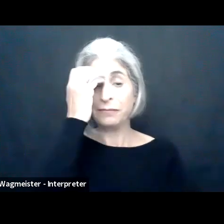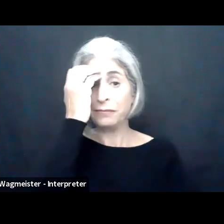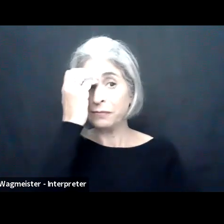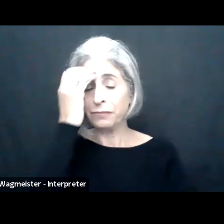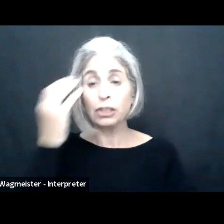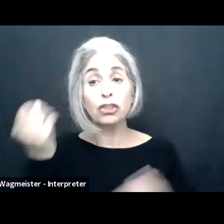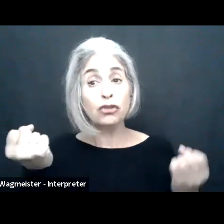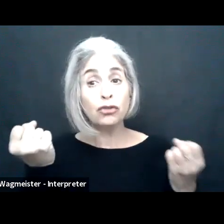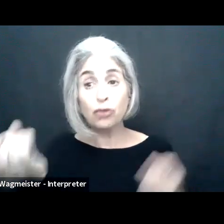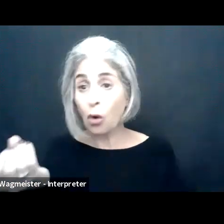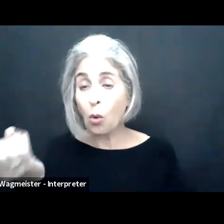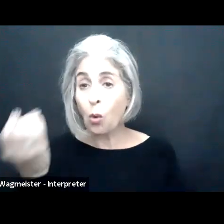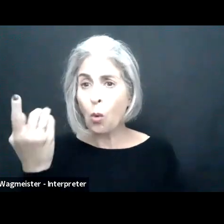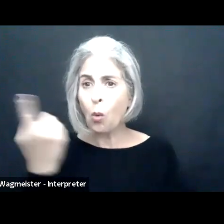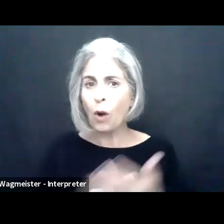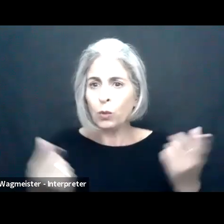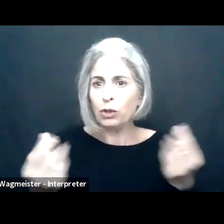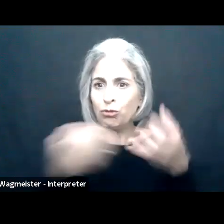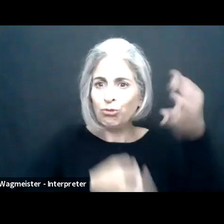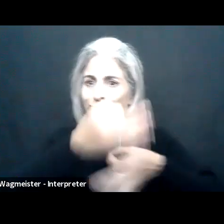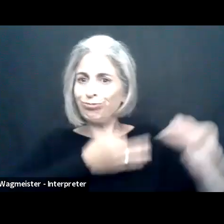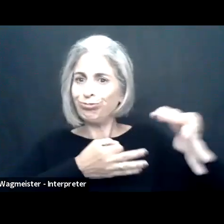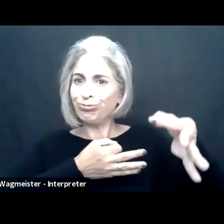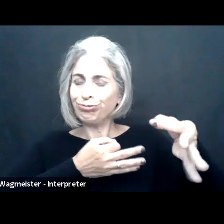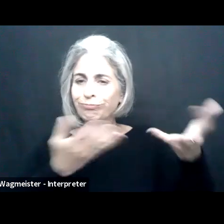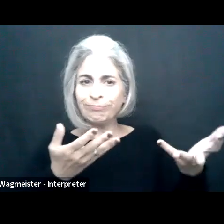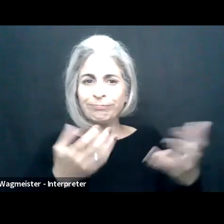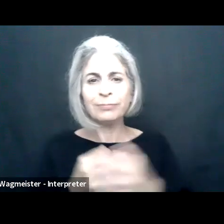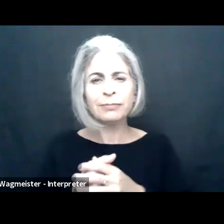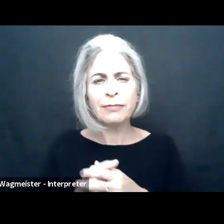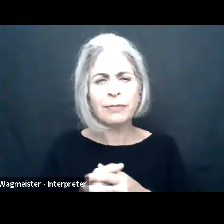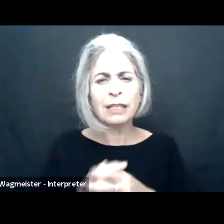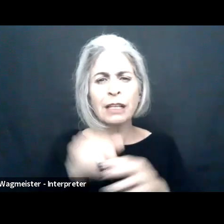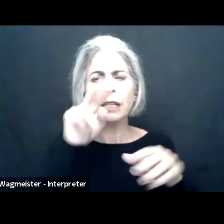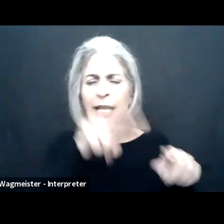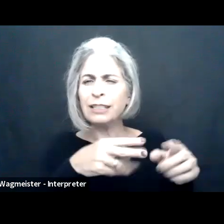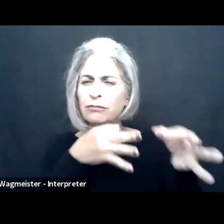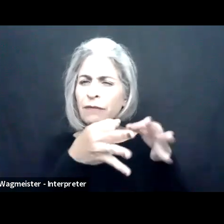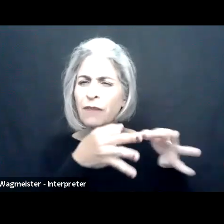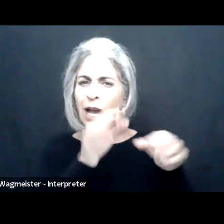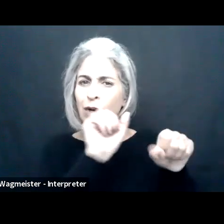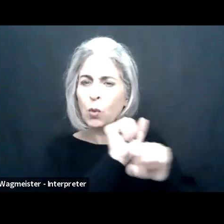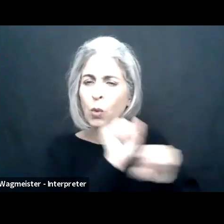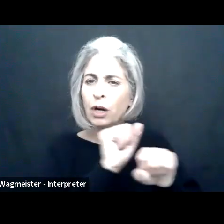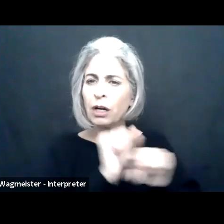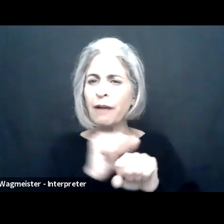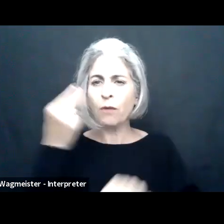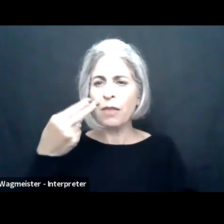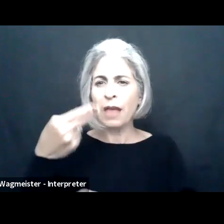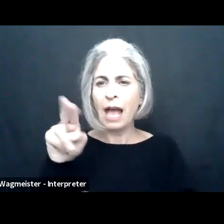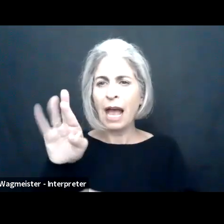But still only 60% responded yes. So what do we do instead? As suggested by the top here, let's